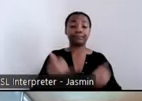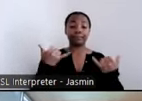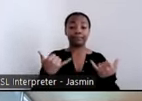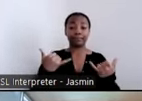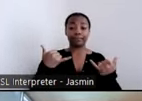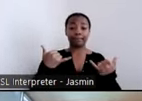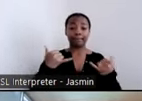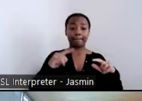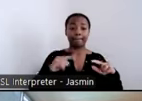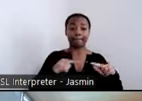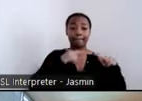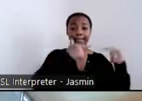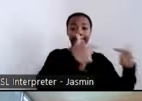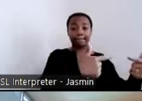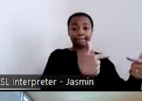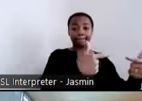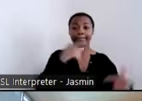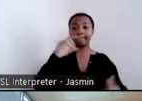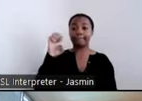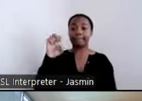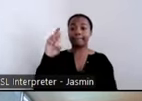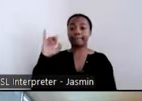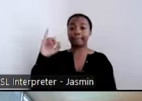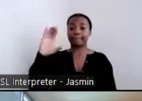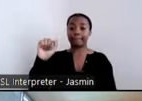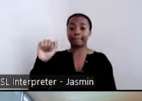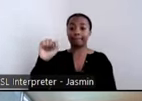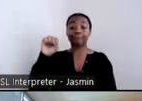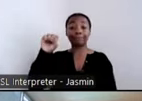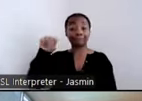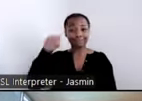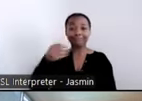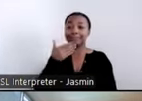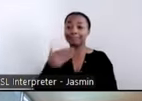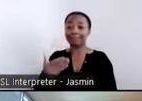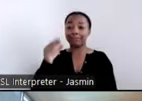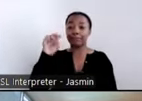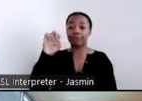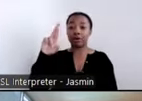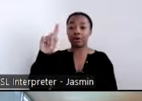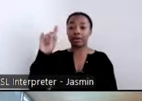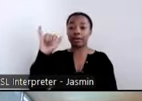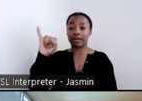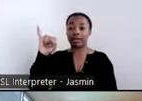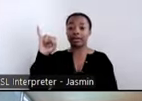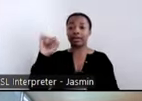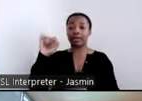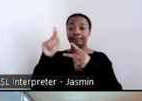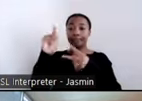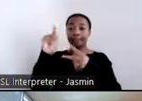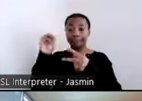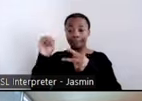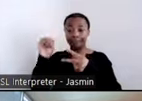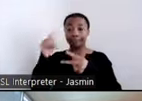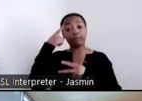ERICA McFADDEN: Thank you for the great information. Now we have time to